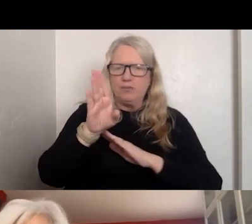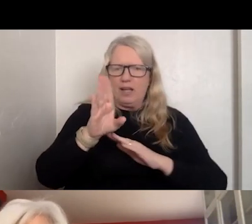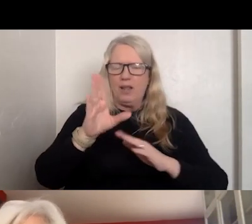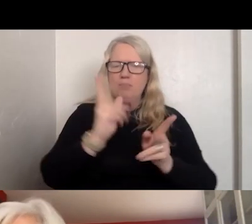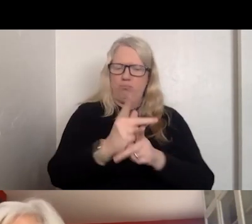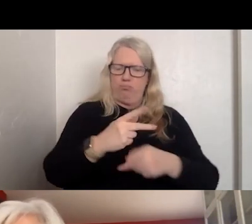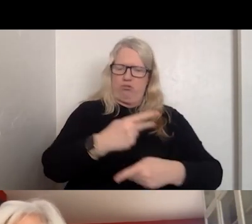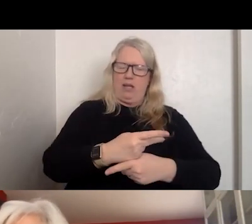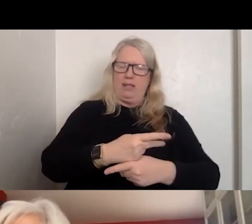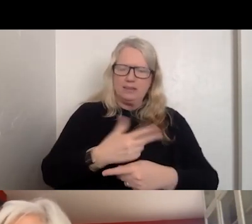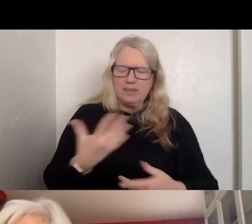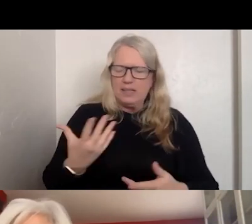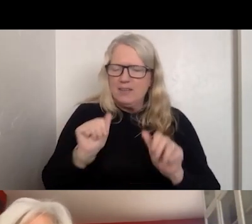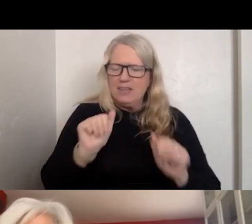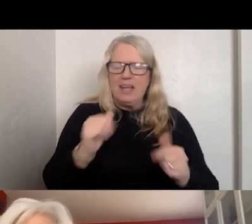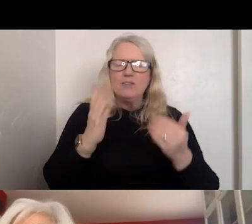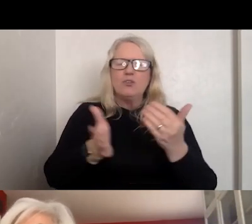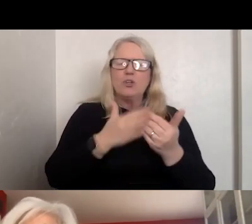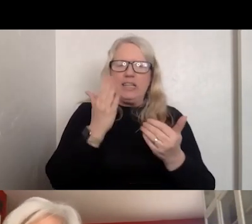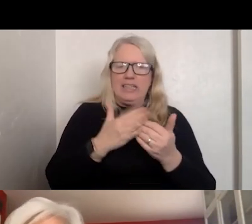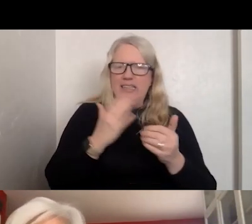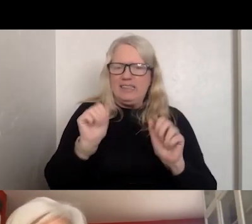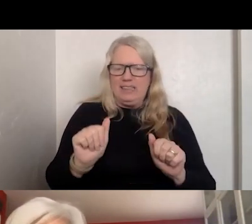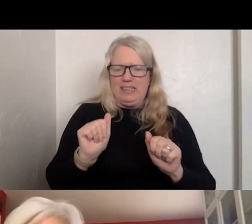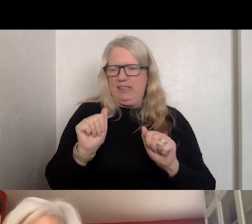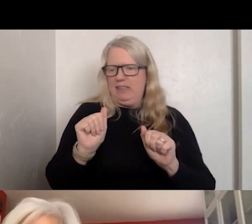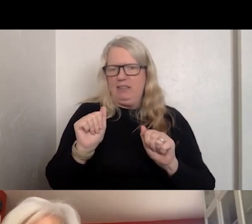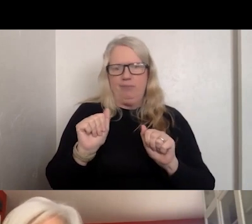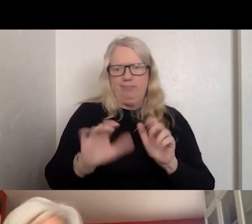PRODUCTS THAT CAN BE EASILY PICKED UP BY FOLKS TO USE IMMEDIATELY